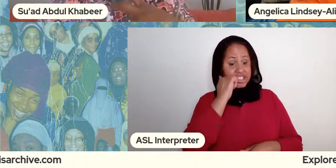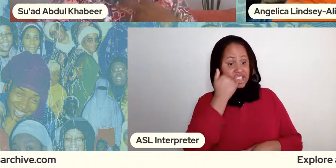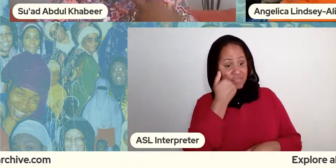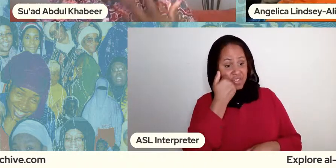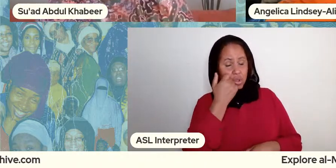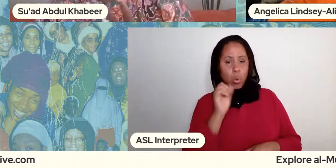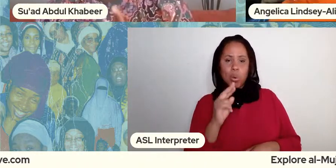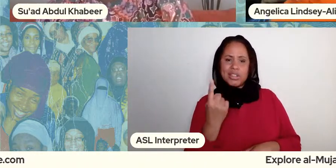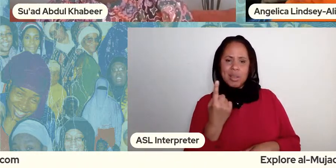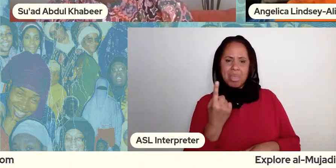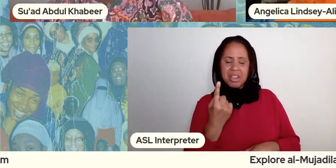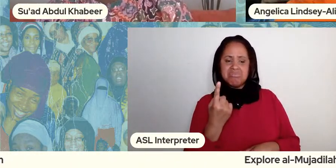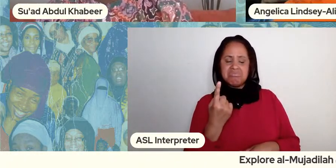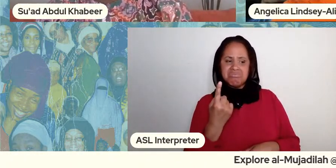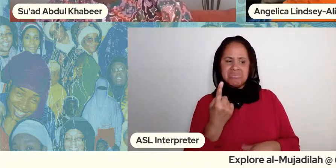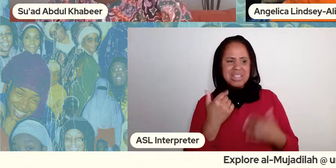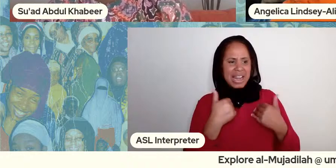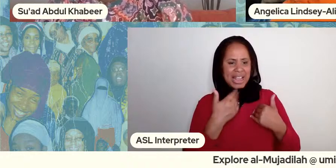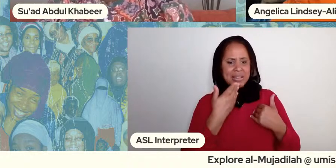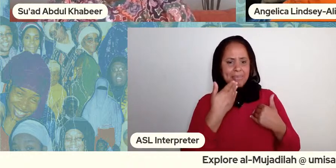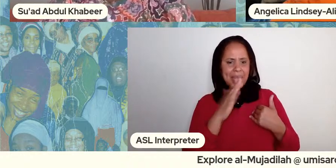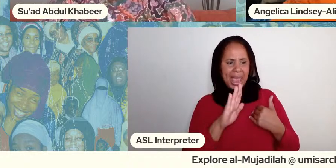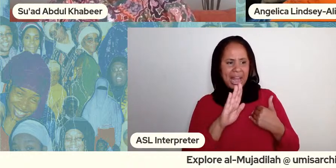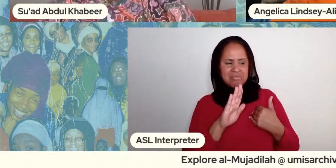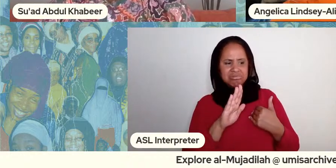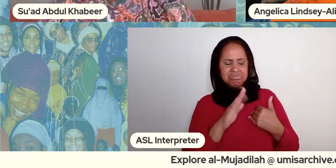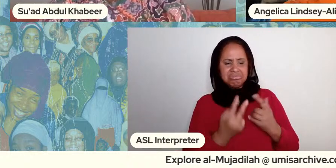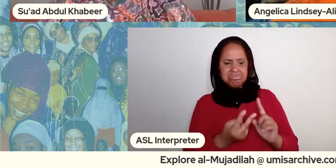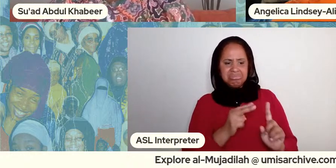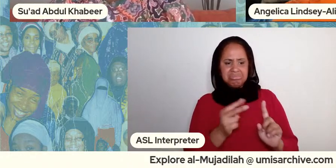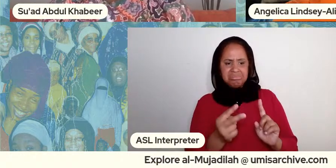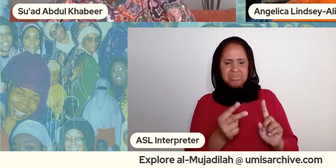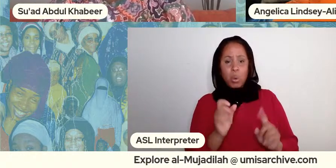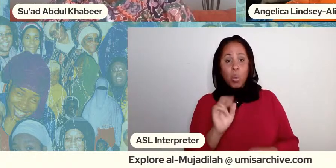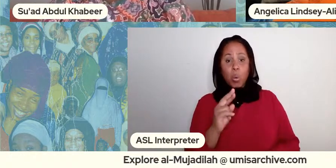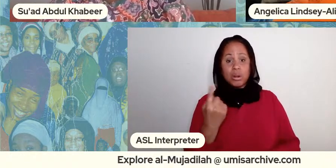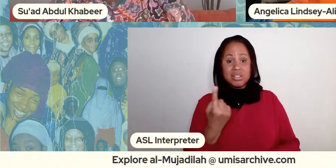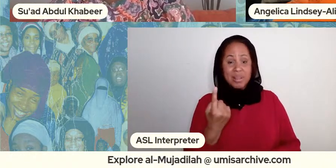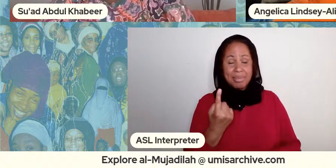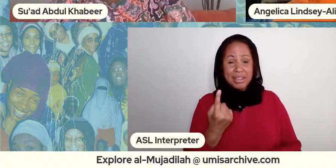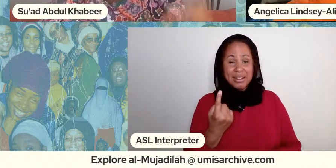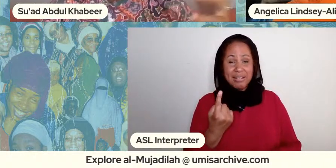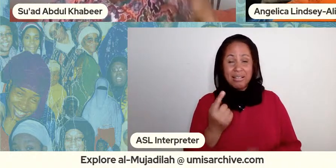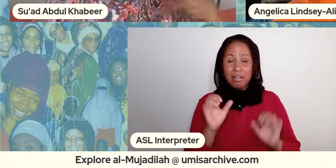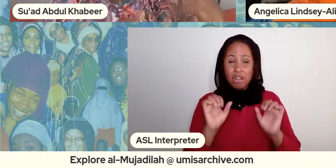that is has some sort of stigma right um or is it something that could have that